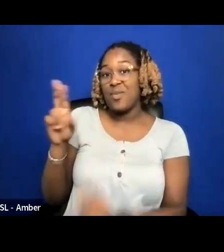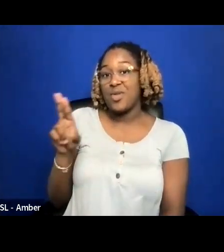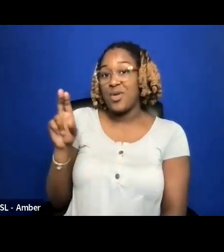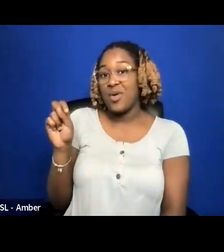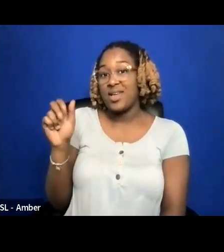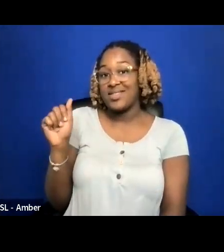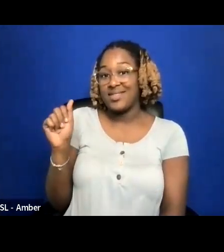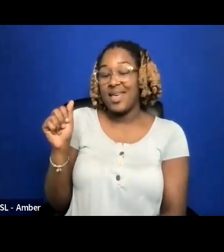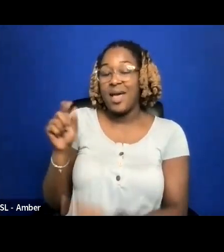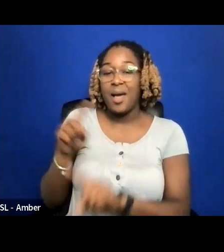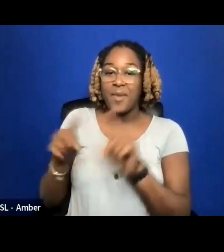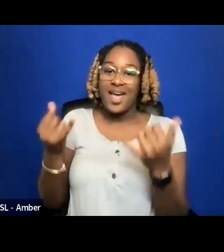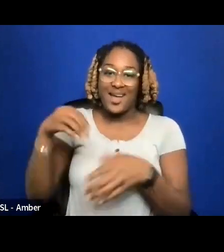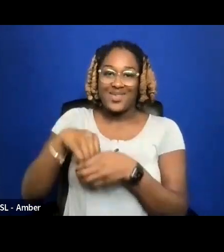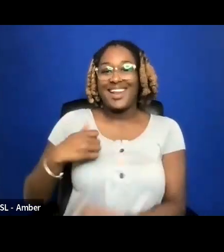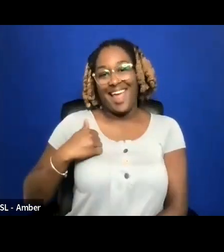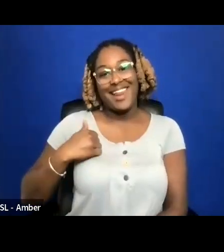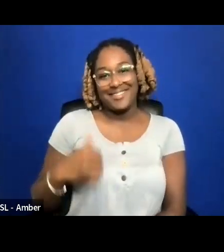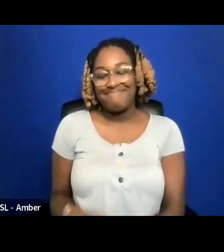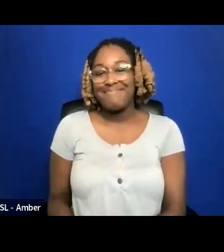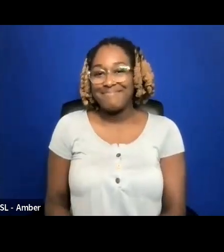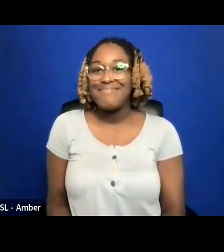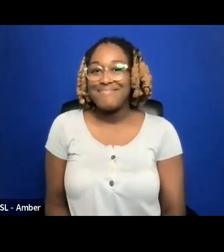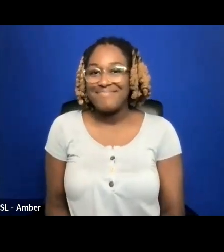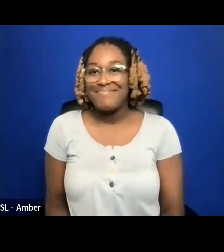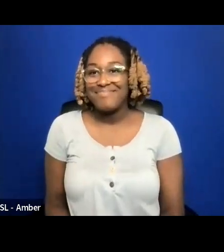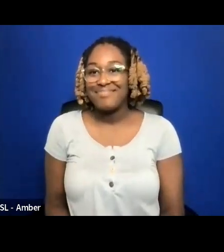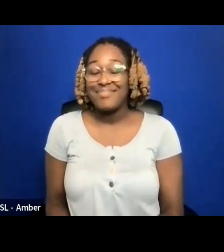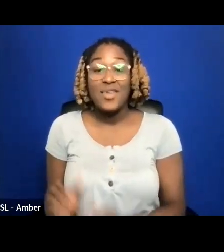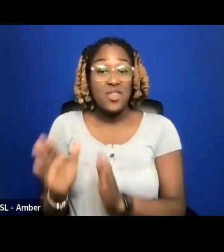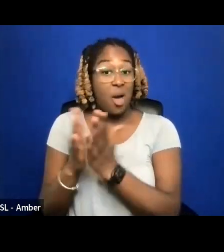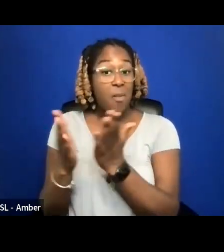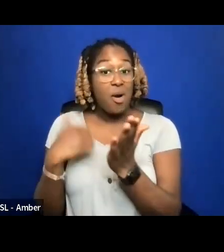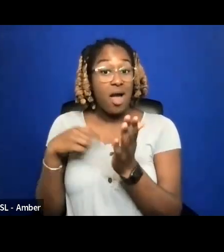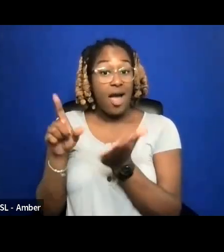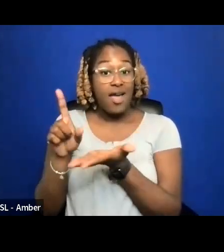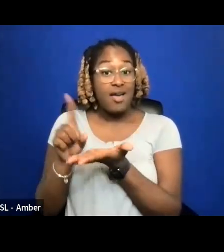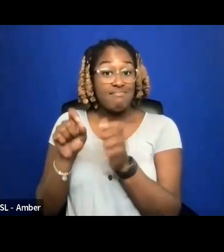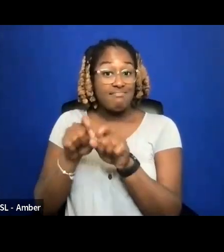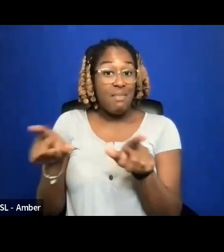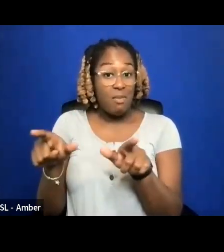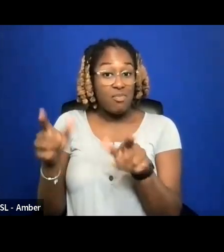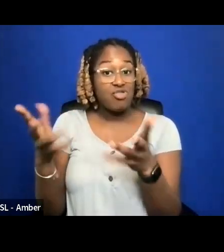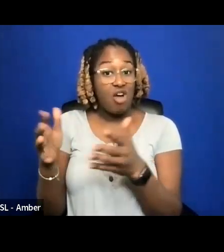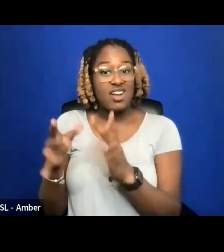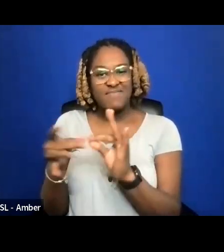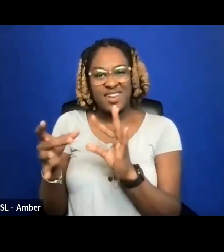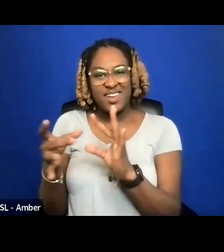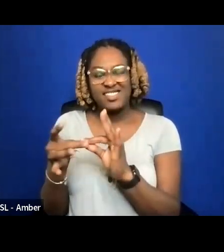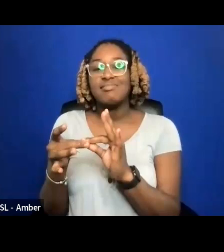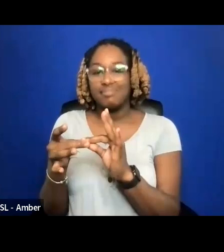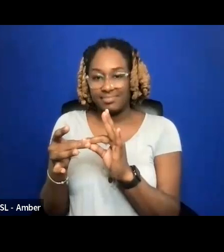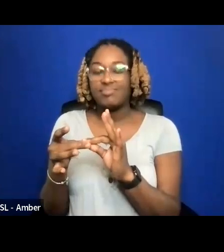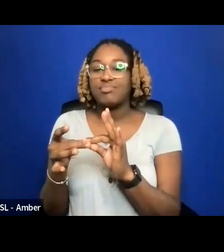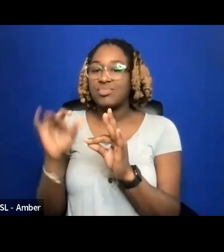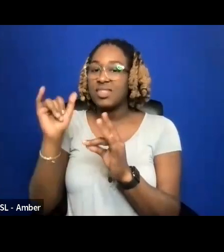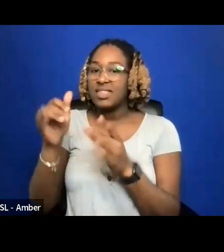THE BOOK THAT I PUBLISHED THAT SHE MENTIONED IS INTENDED TO BE A GUIDE THAT ANYONE CAN PICK UP AND